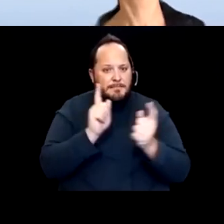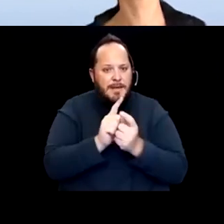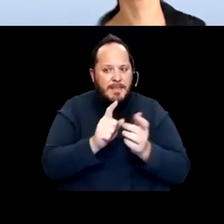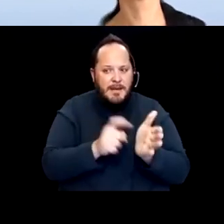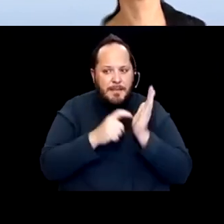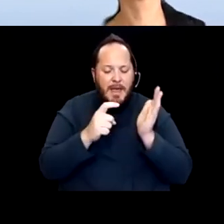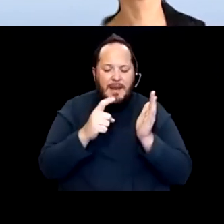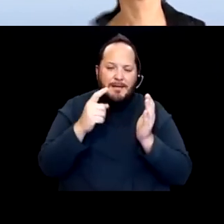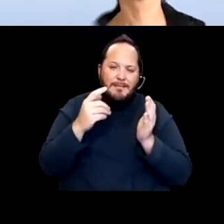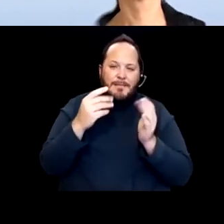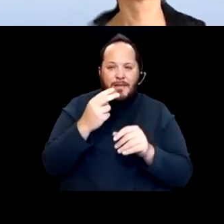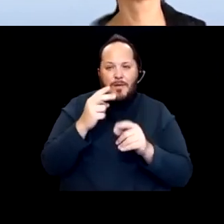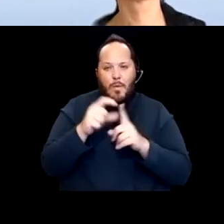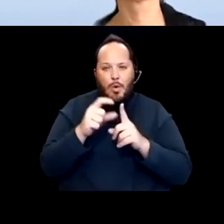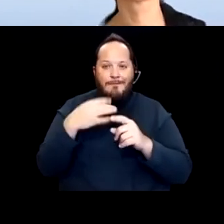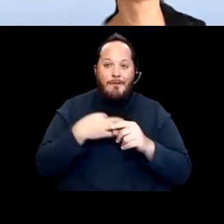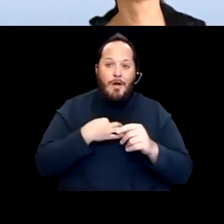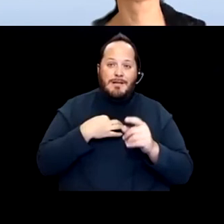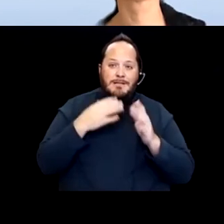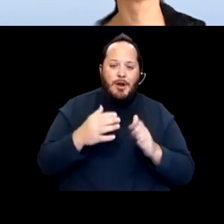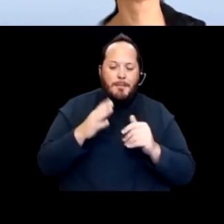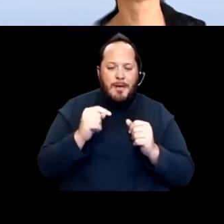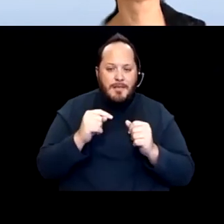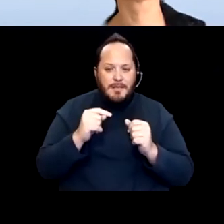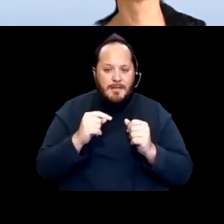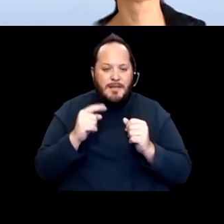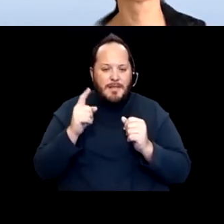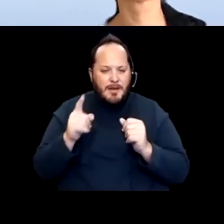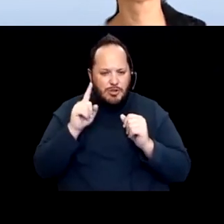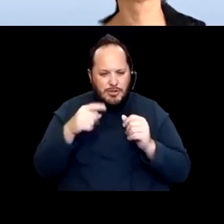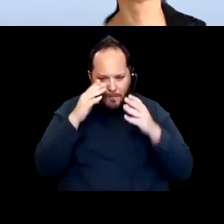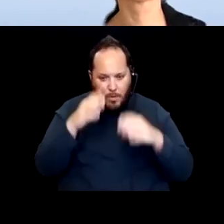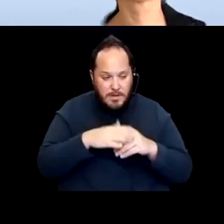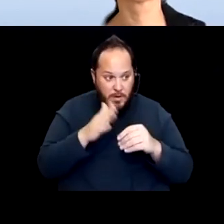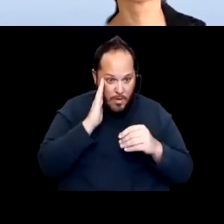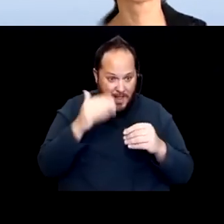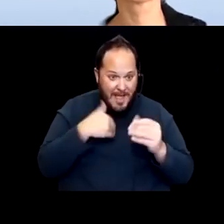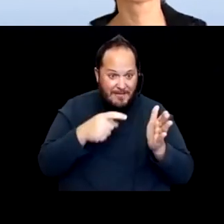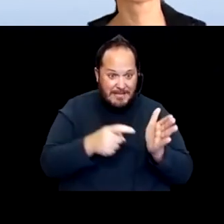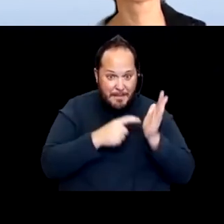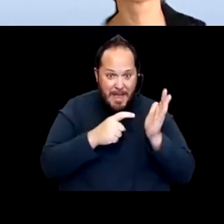but they've just focused on there's gonna be demand. Let's talk about that. I don't know. I don't read that as a policy statement